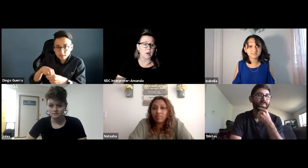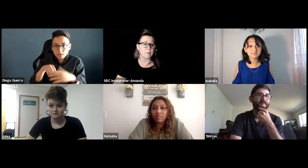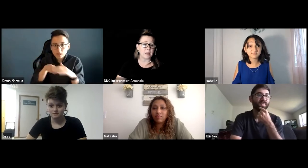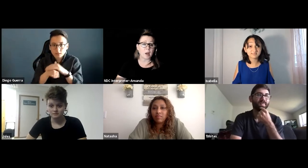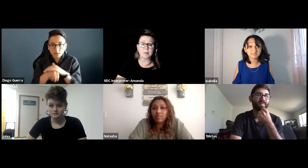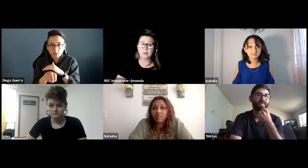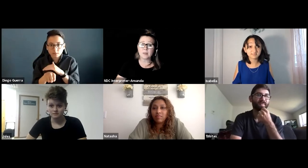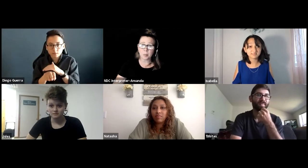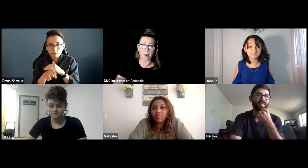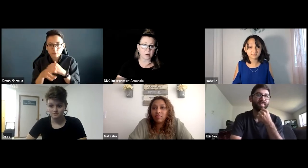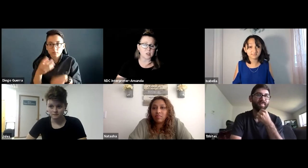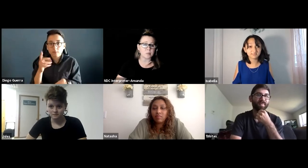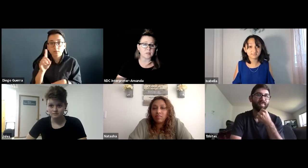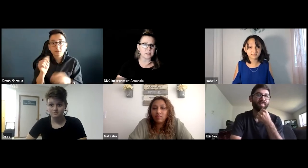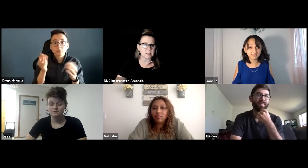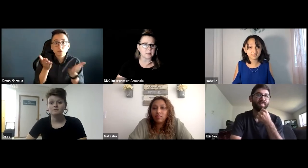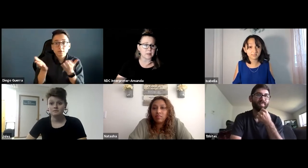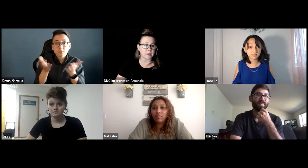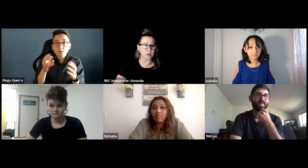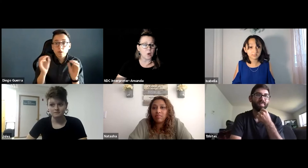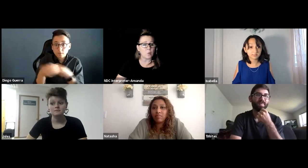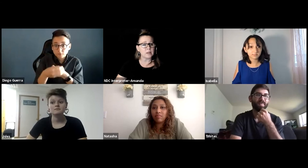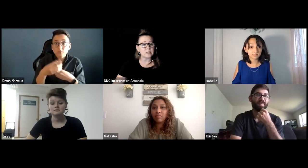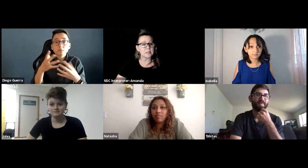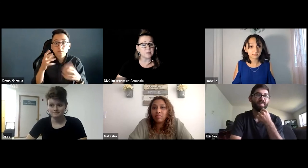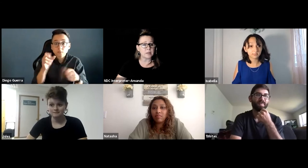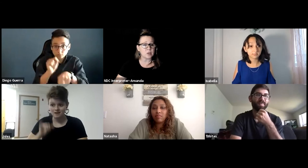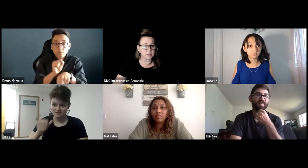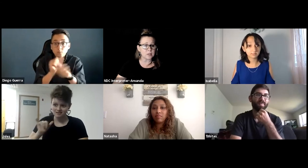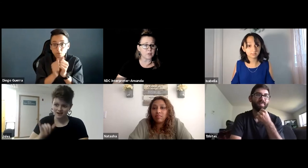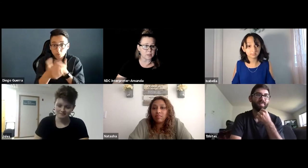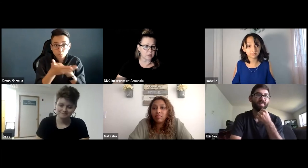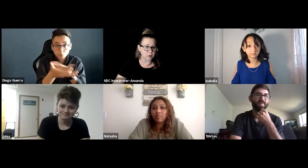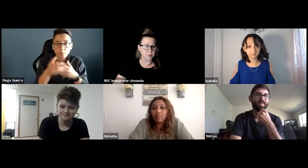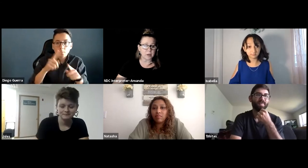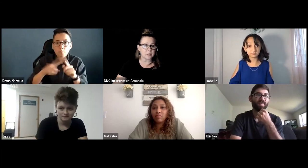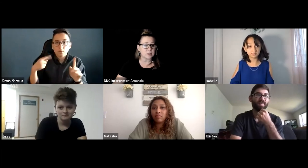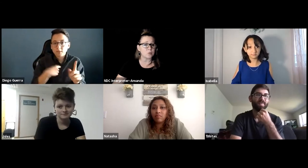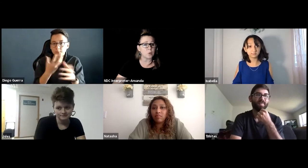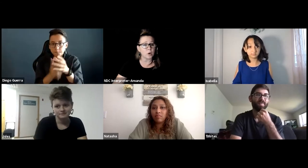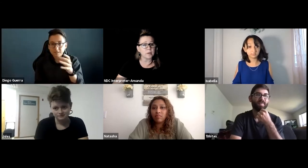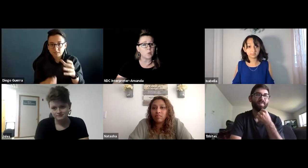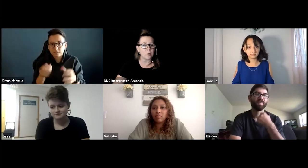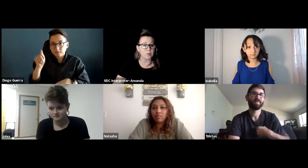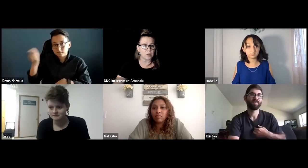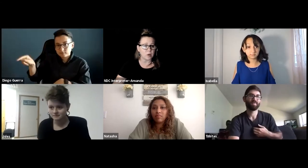may not be doing their part in terms of accessibility whereas the disability services offices in your experiences are really working well with you.